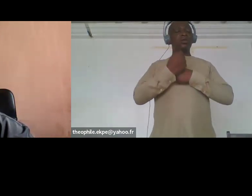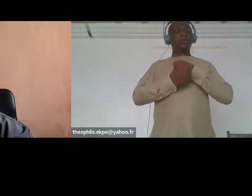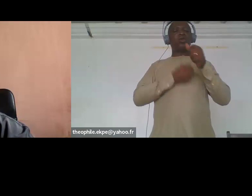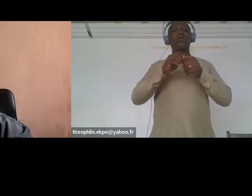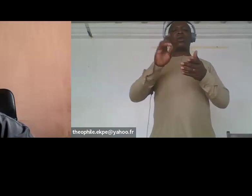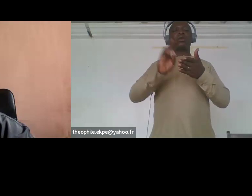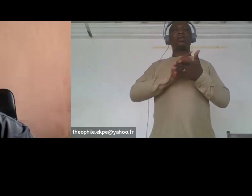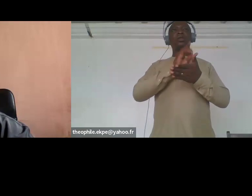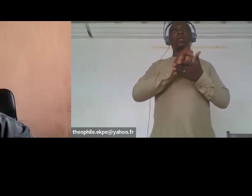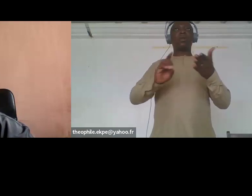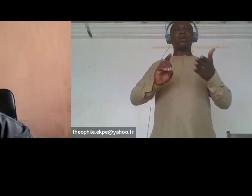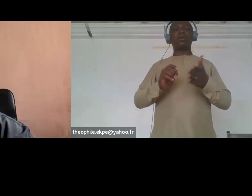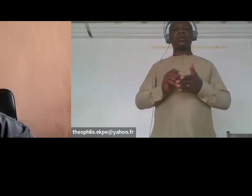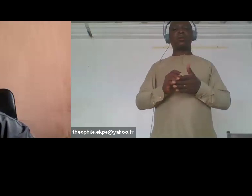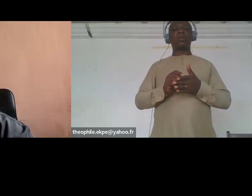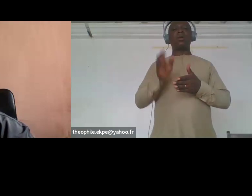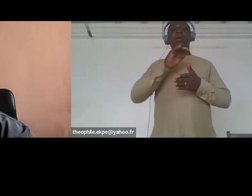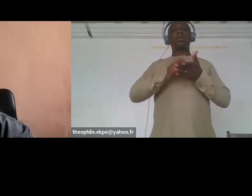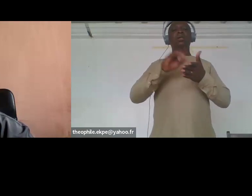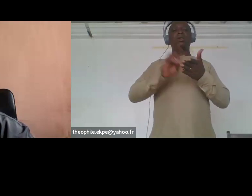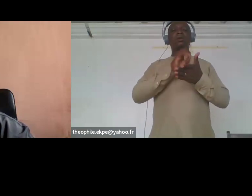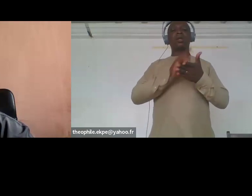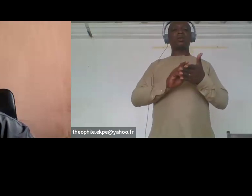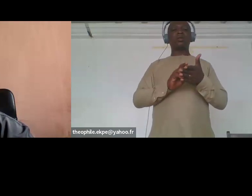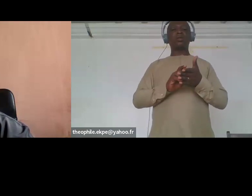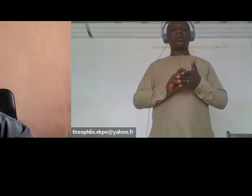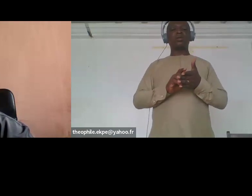uh difficulties and situations of natural